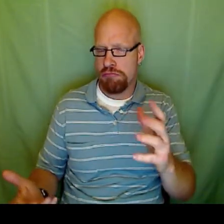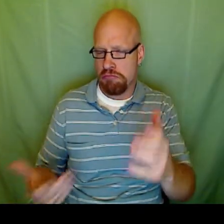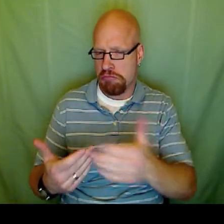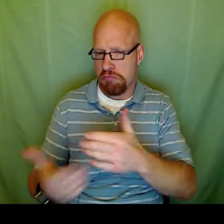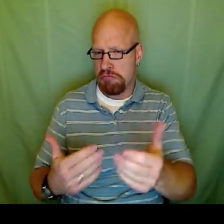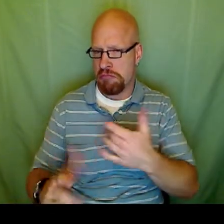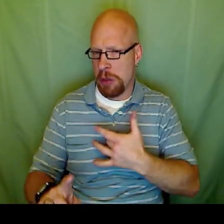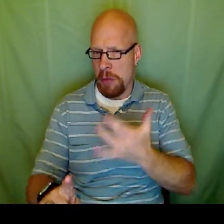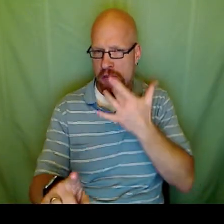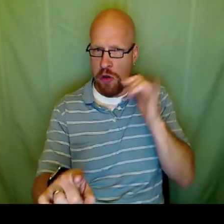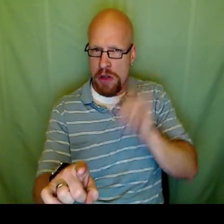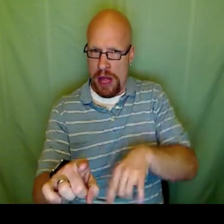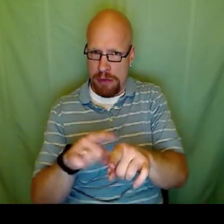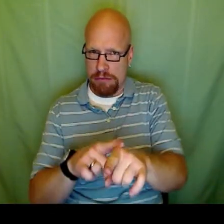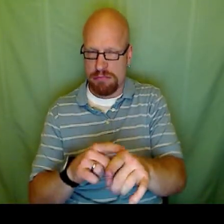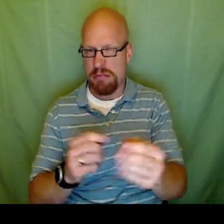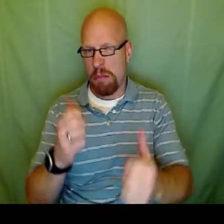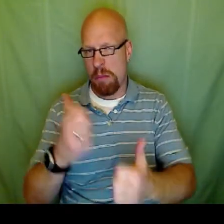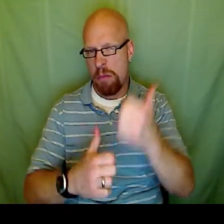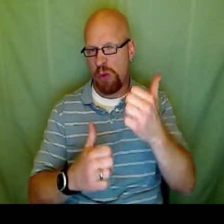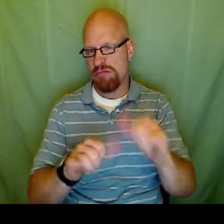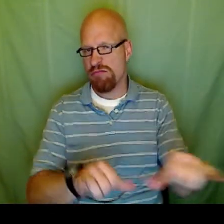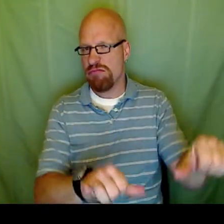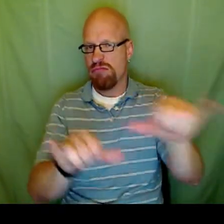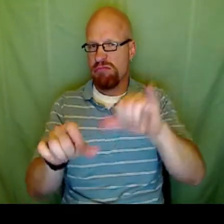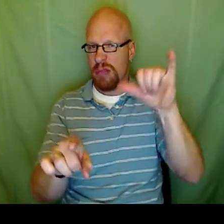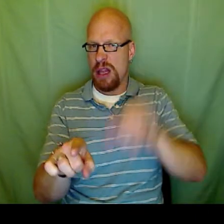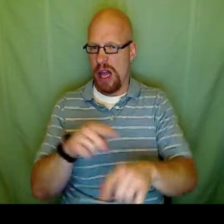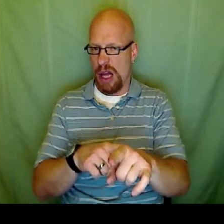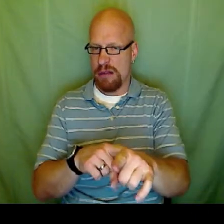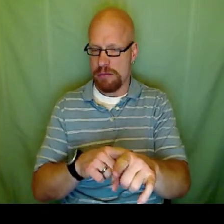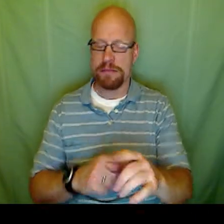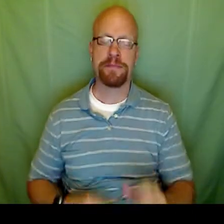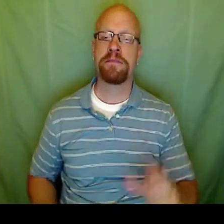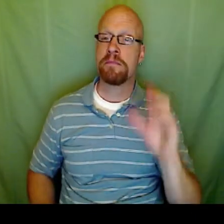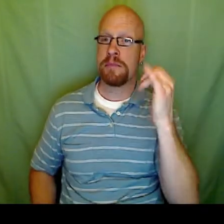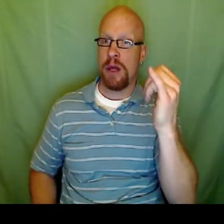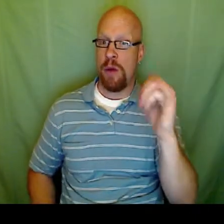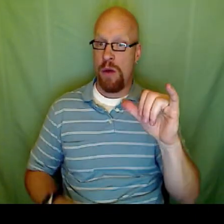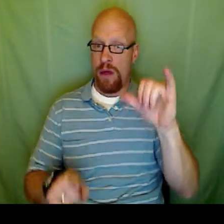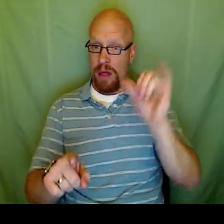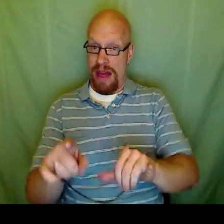it's a same, it's the same thing, but I just prefer to write it this way, it's more standard.